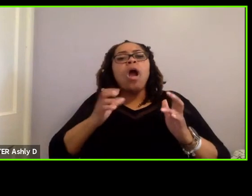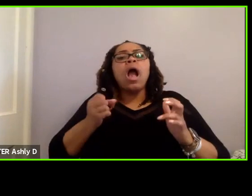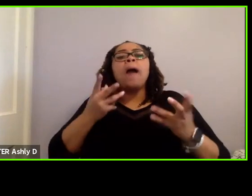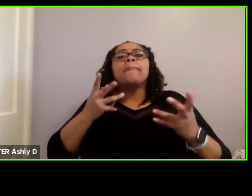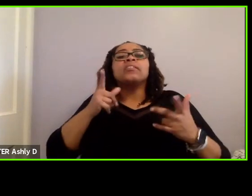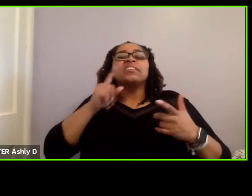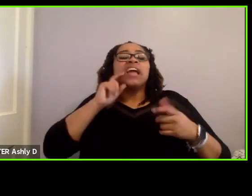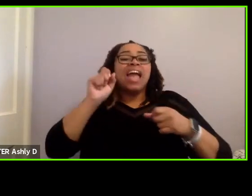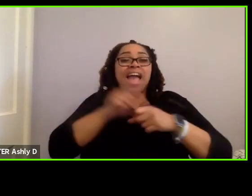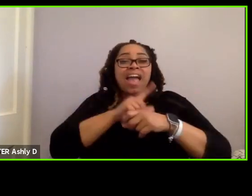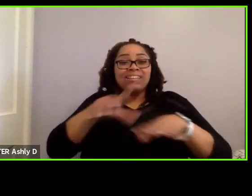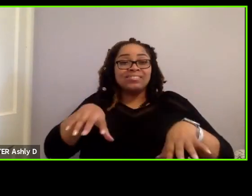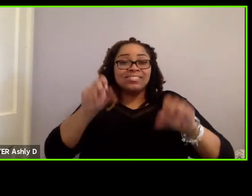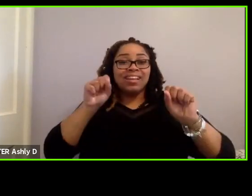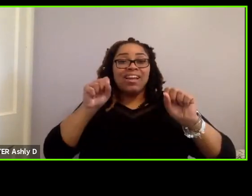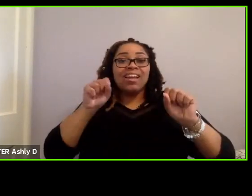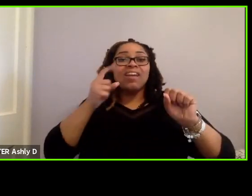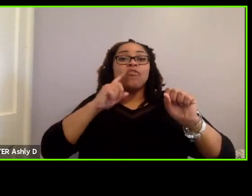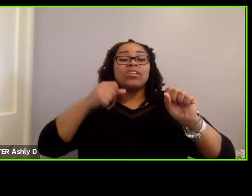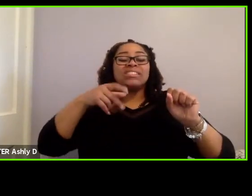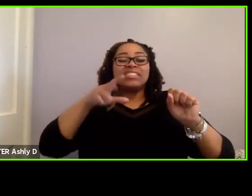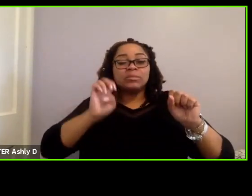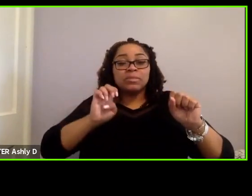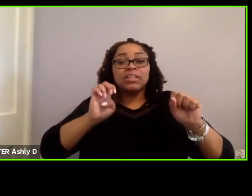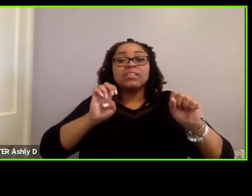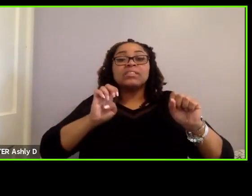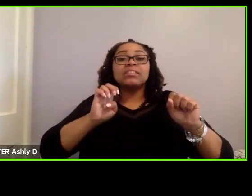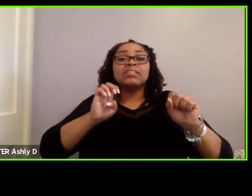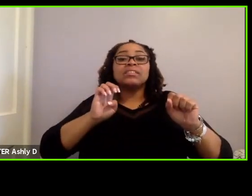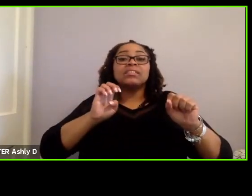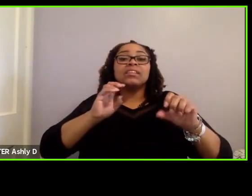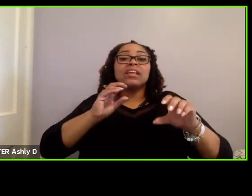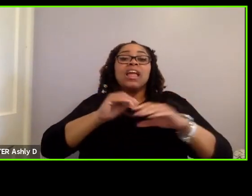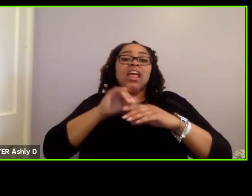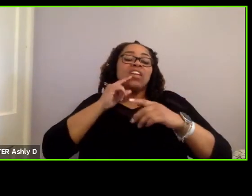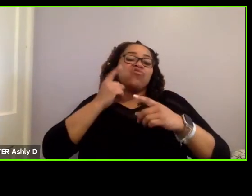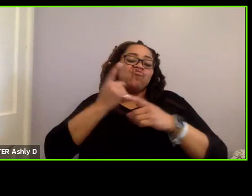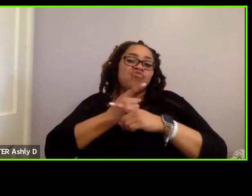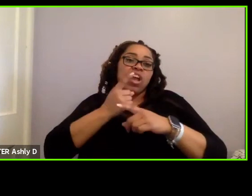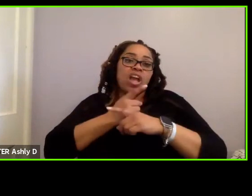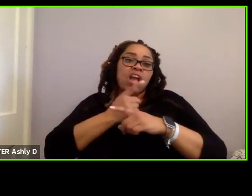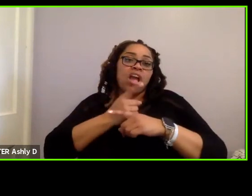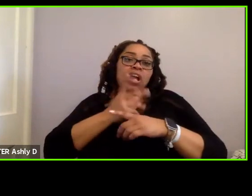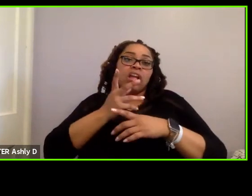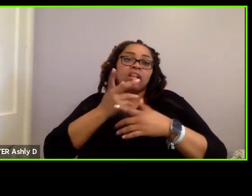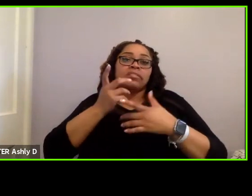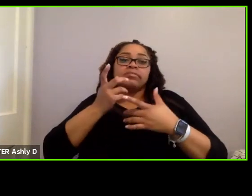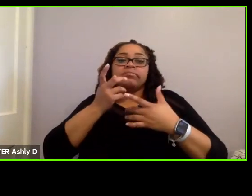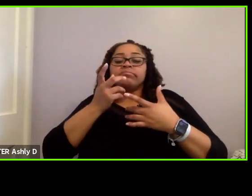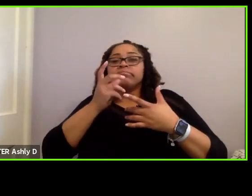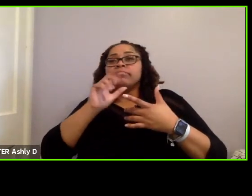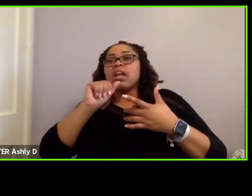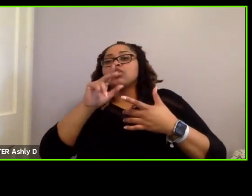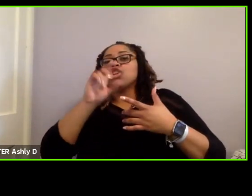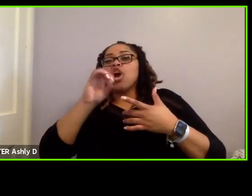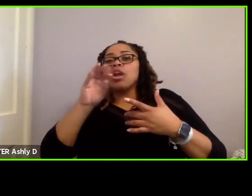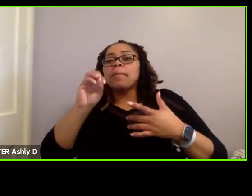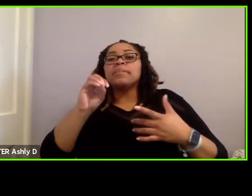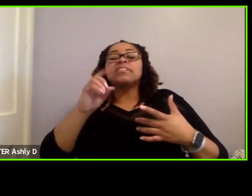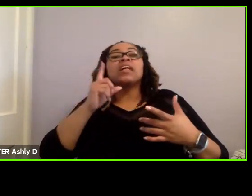actually take up as far as spacewise in a regular autonomous vehicle. Say, for example,